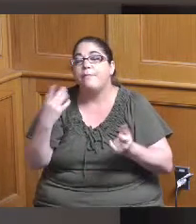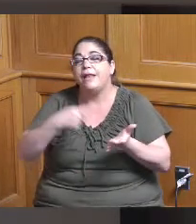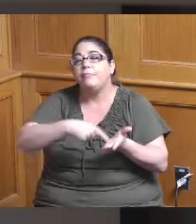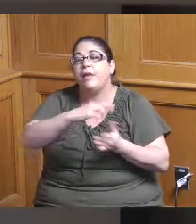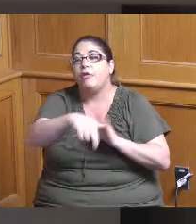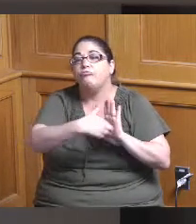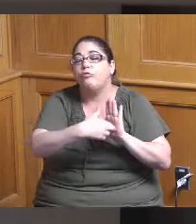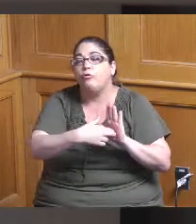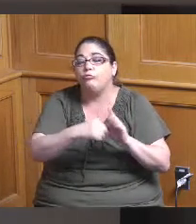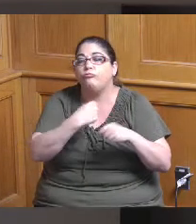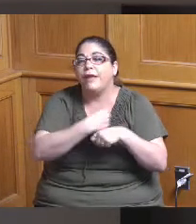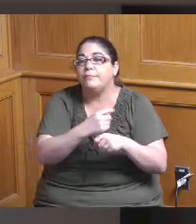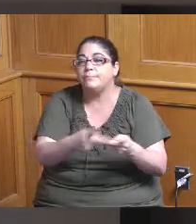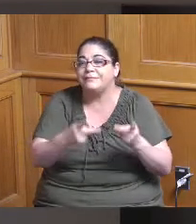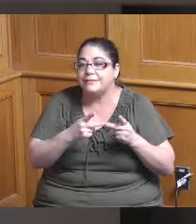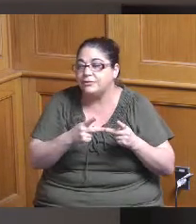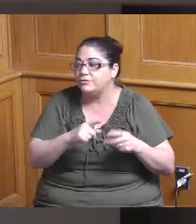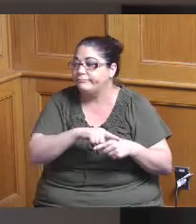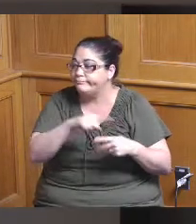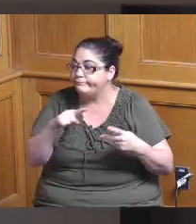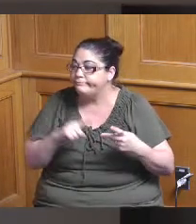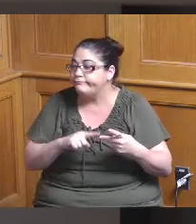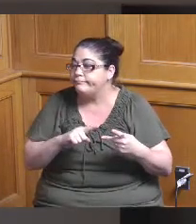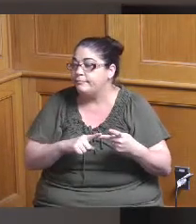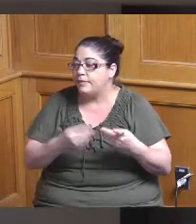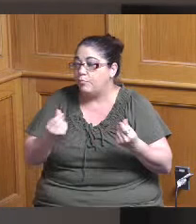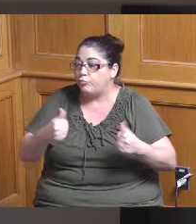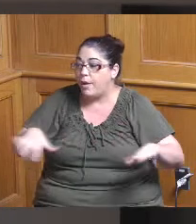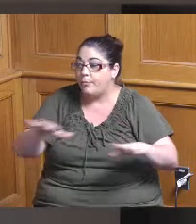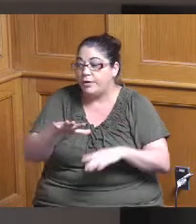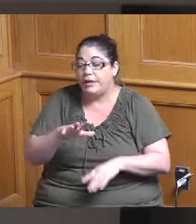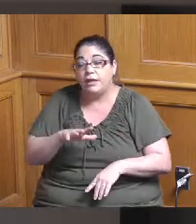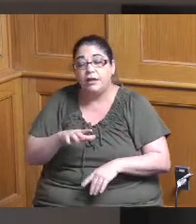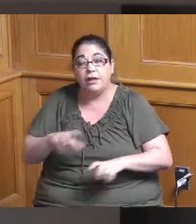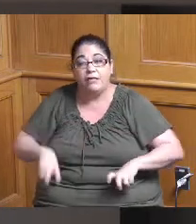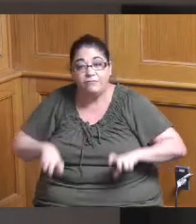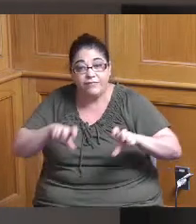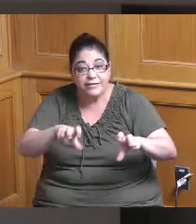project the total property property investment resulting from the project and then also if the